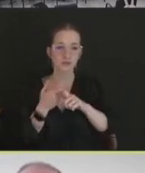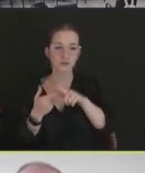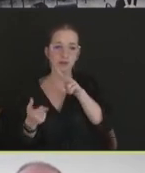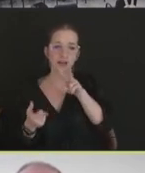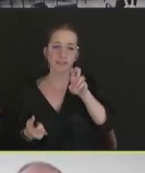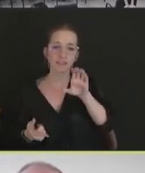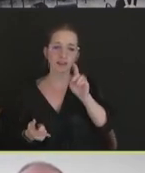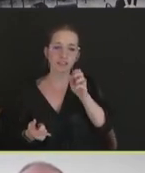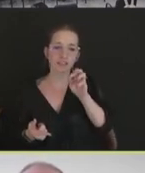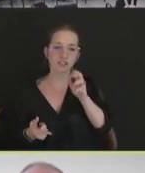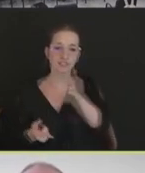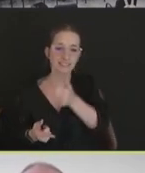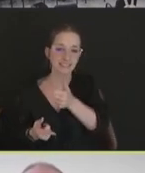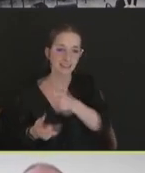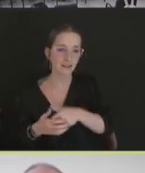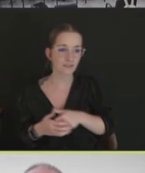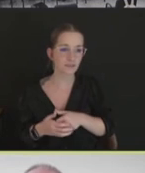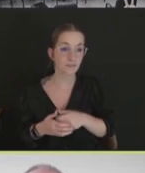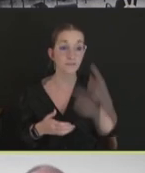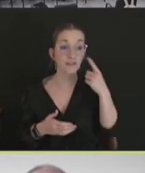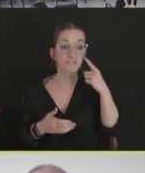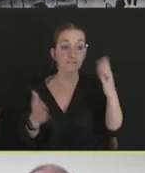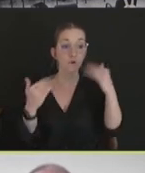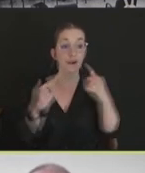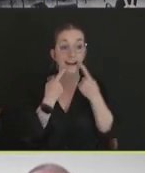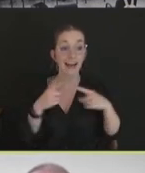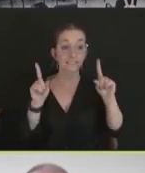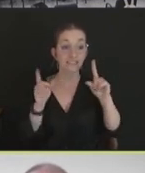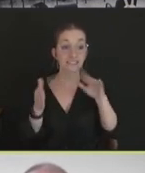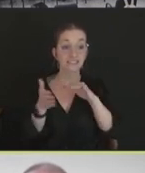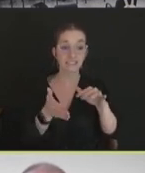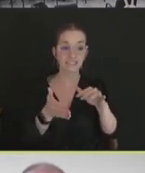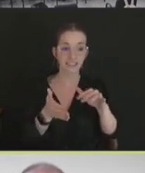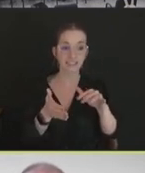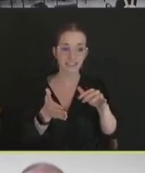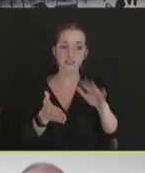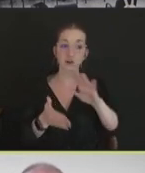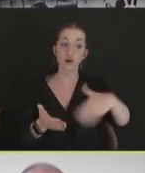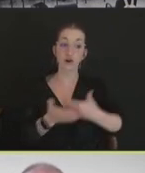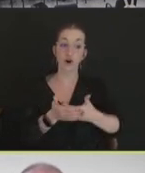we expect that, for all products to have a claim to protect against avian -- highly